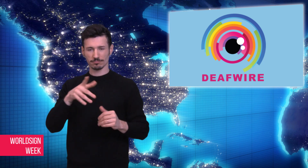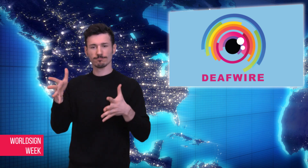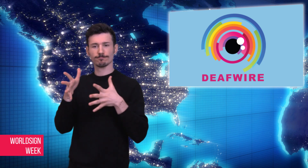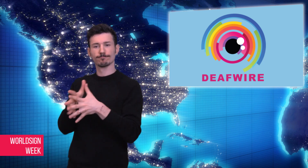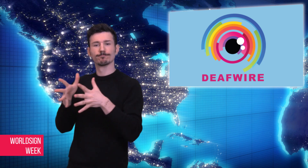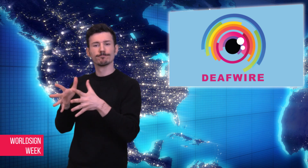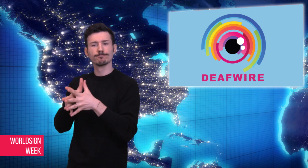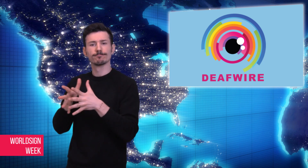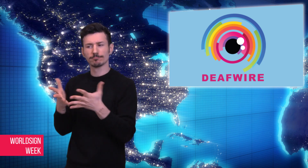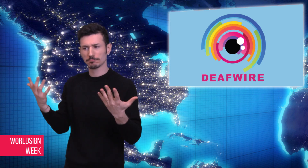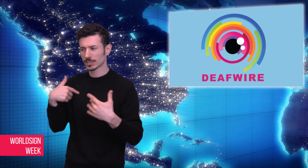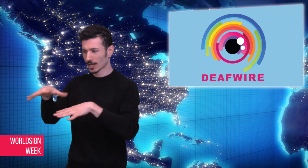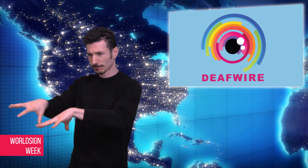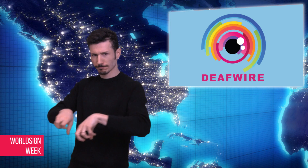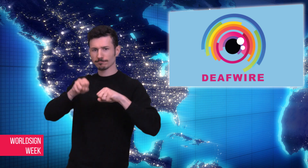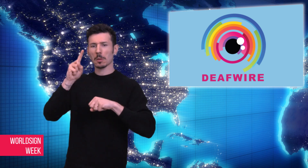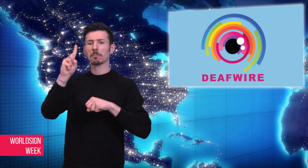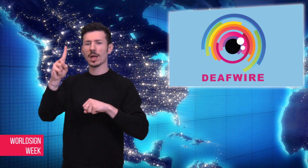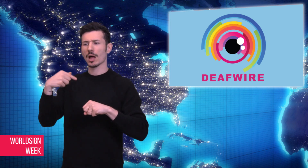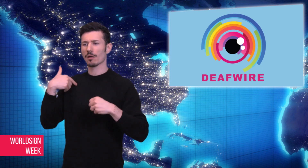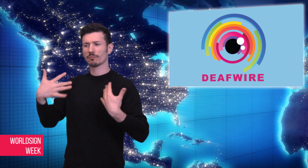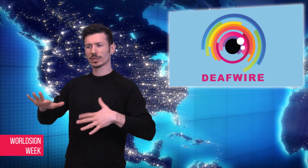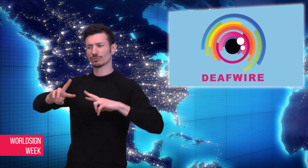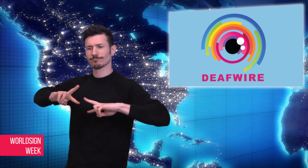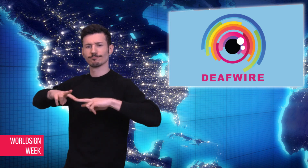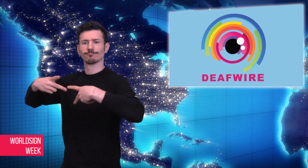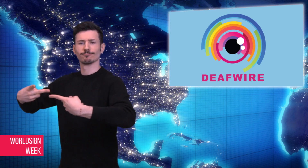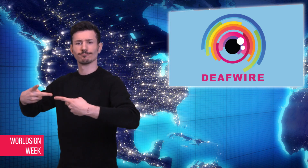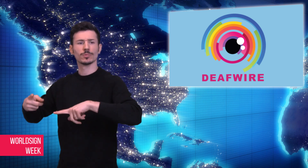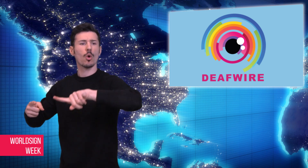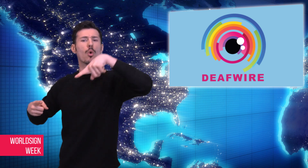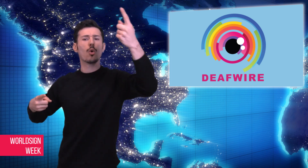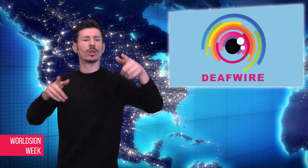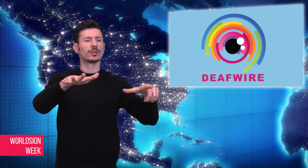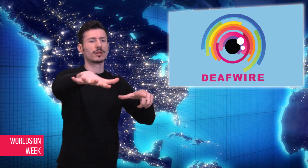government replied by saying that they gave the school an